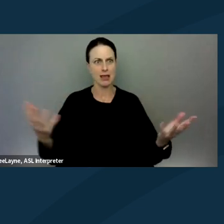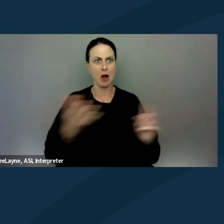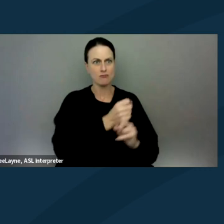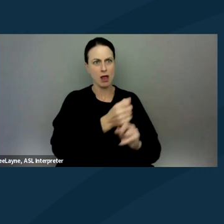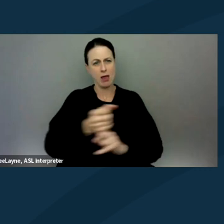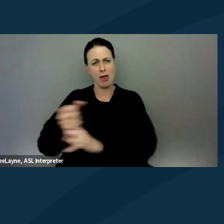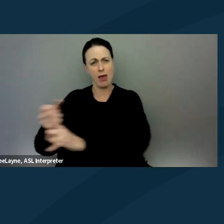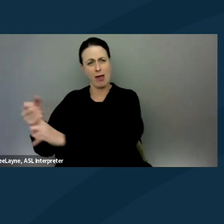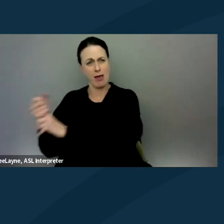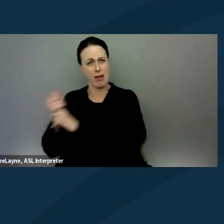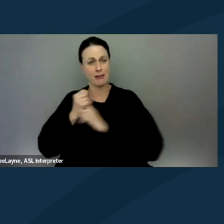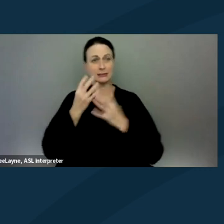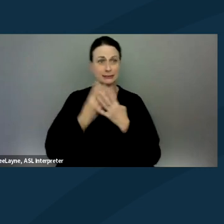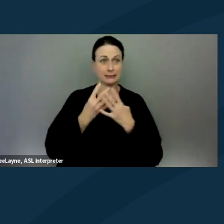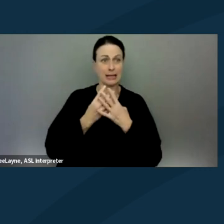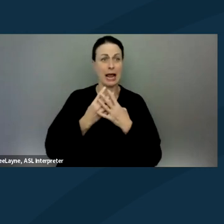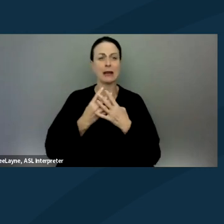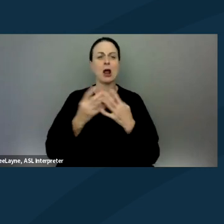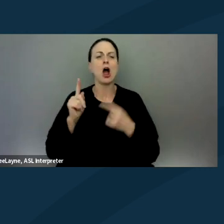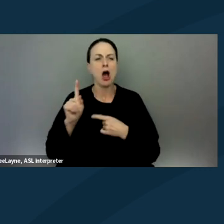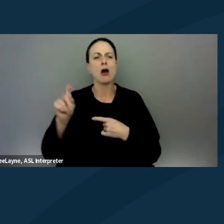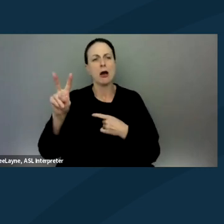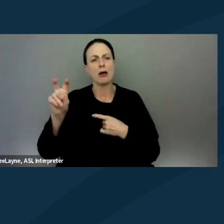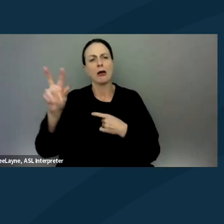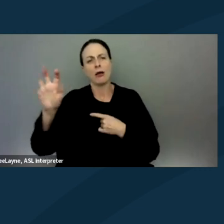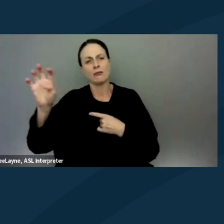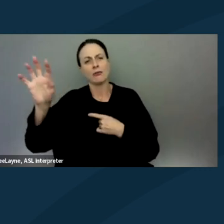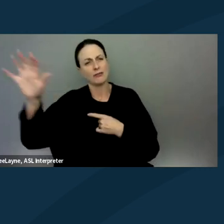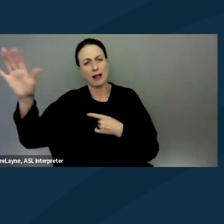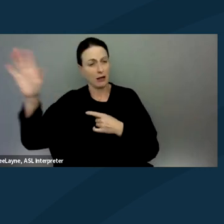and detaining literally hundreds of disability activists.